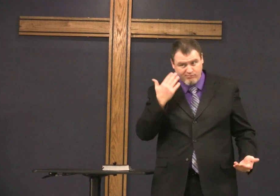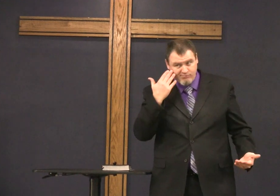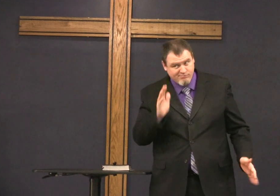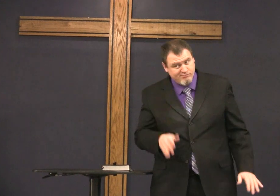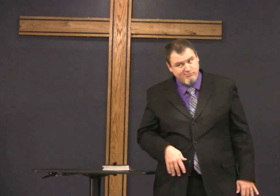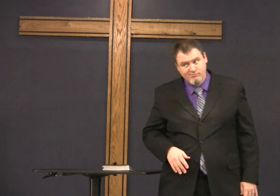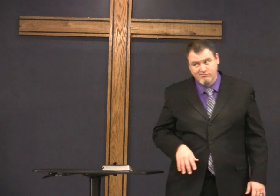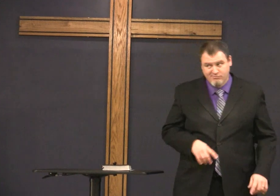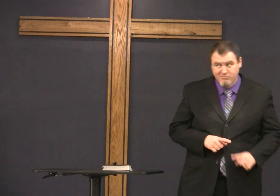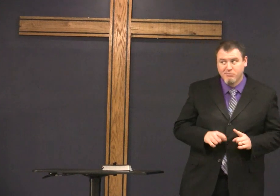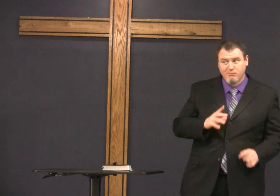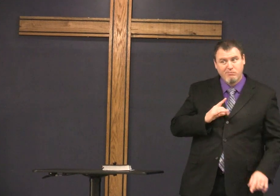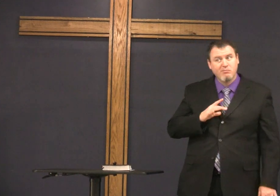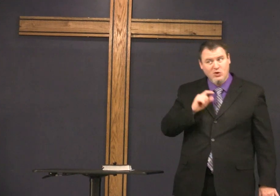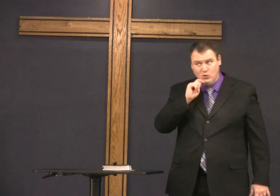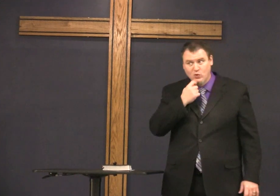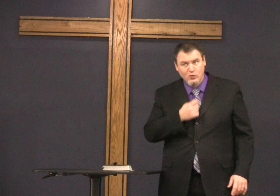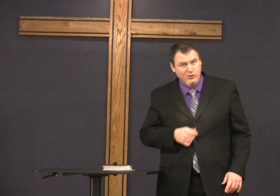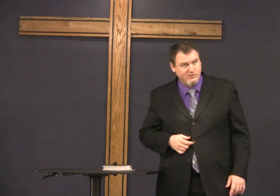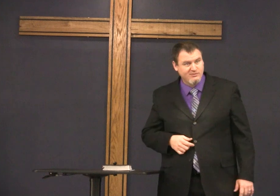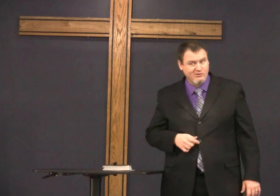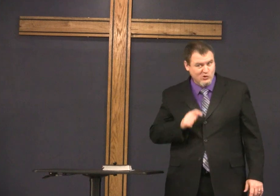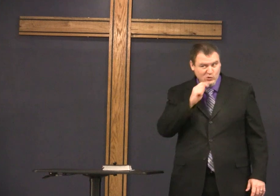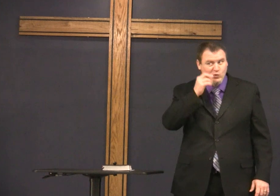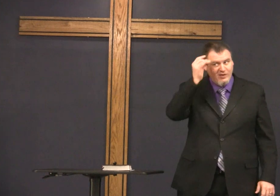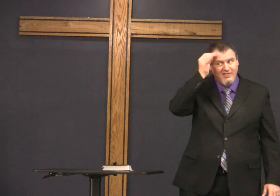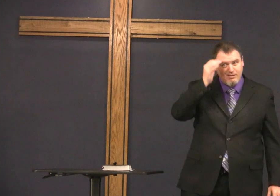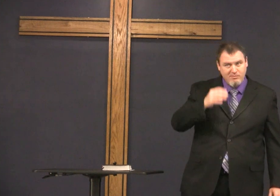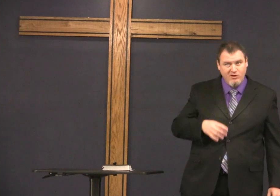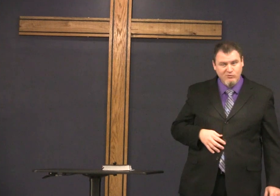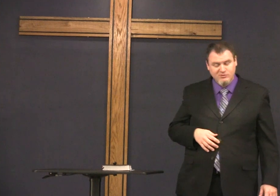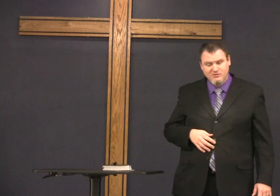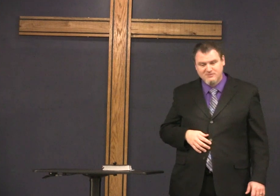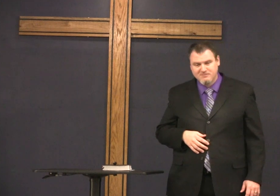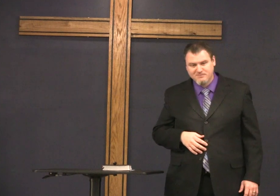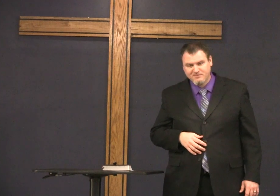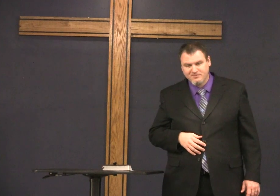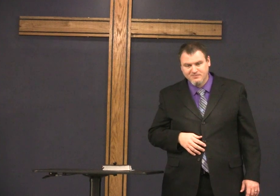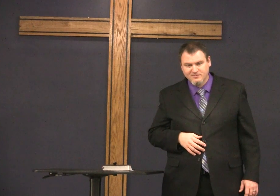we don't know this might have been the first conversion but it would be pretty cool if that was if you think about it